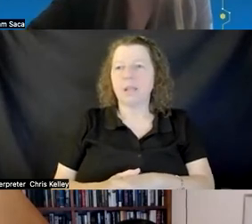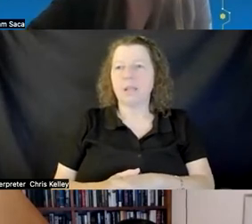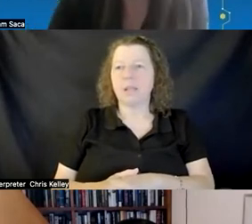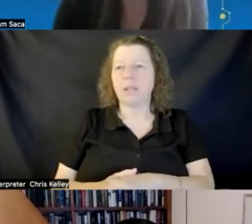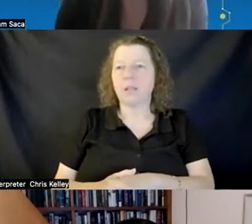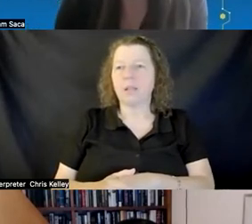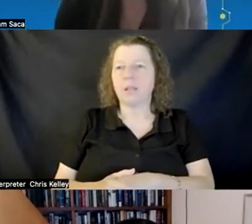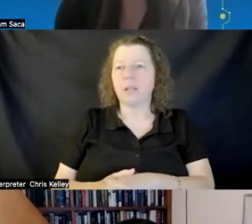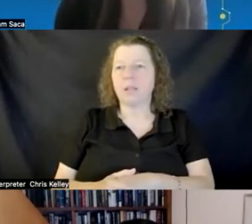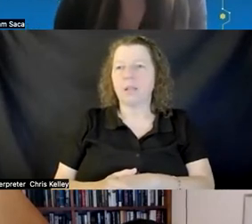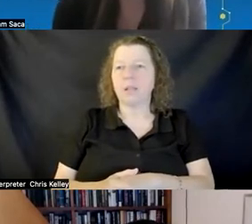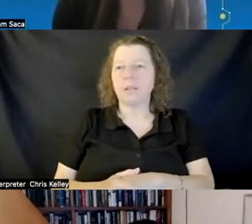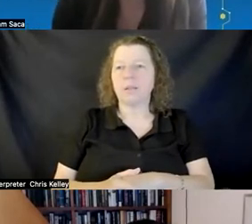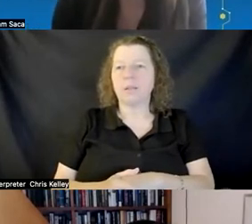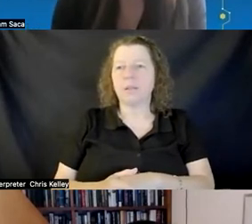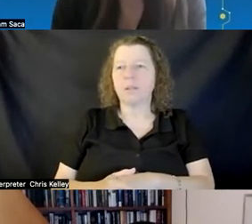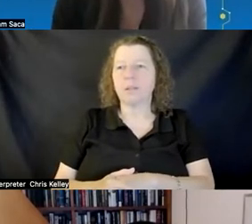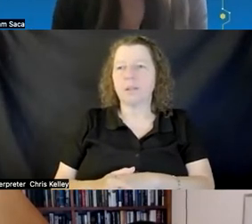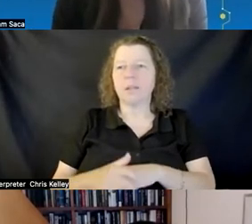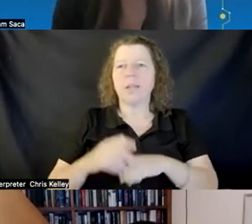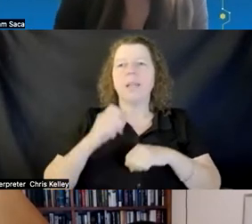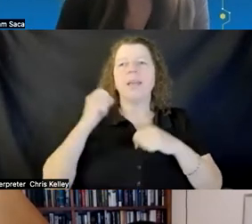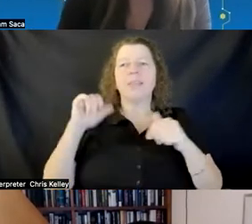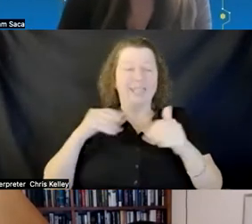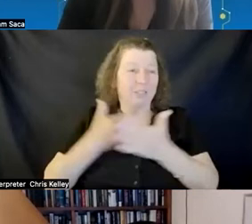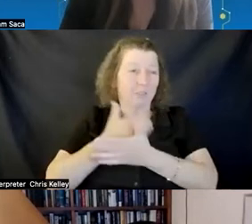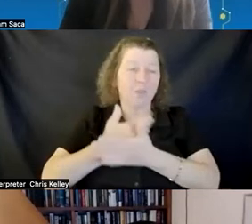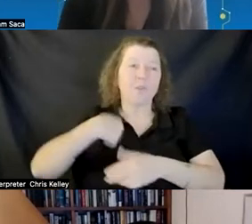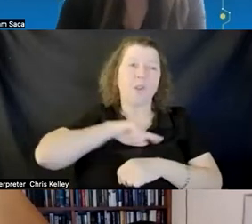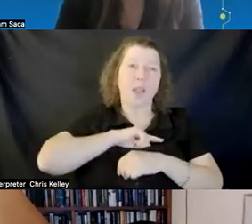yeah and we're you know this is this is new for us too so we're embarking upon kind of a lot of the